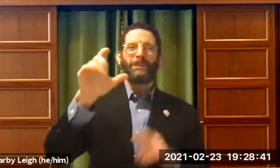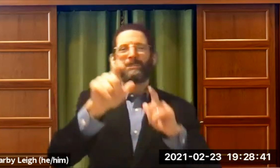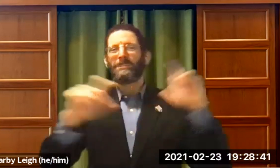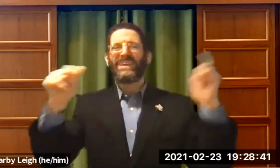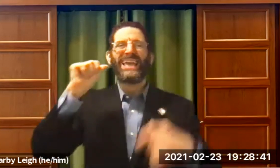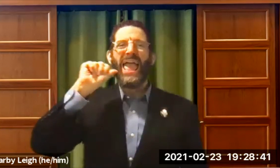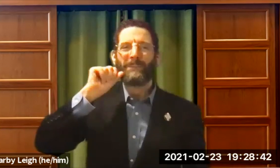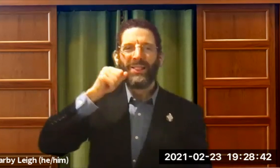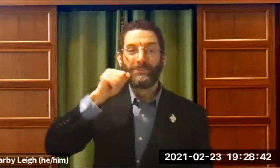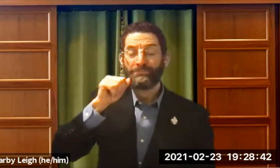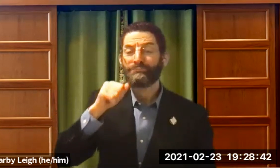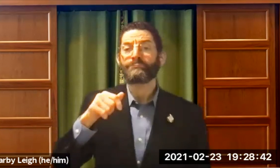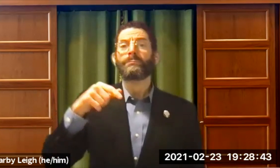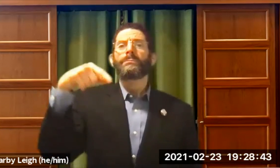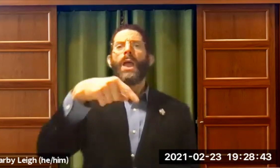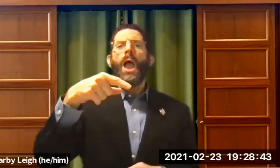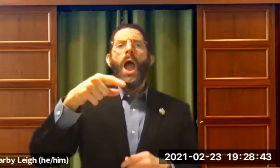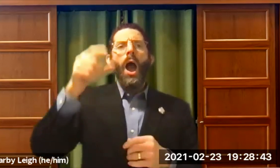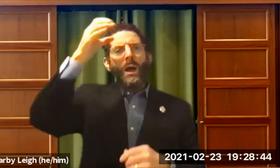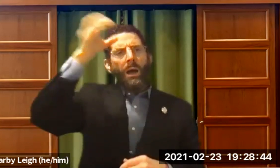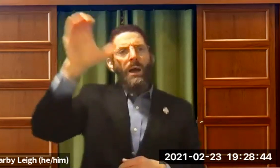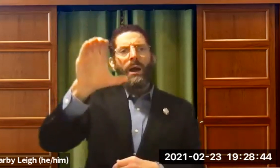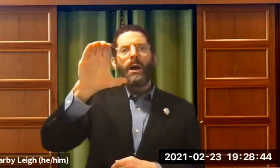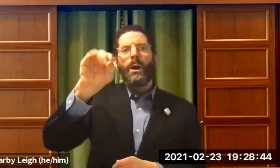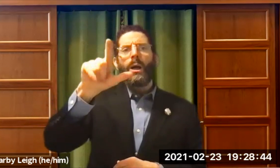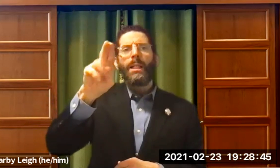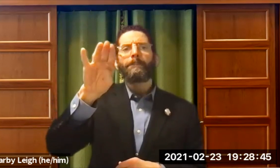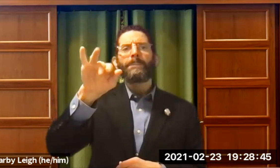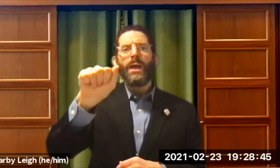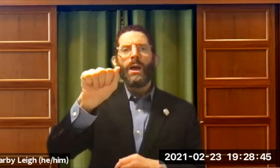I came back to New York City, the big apple.